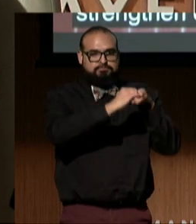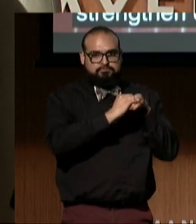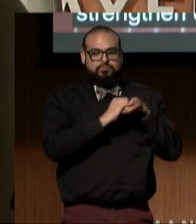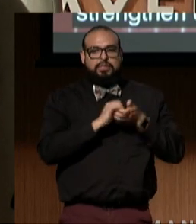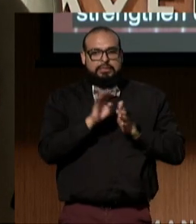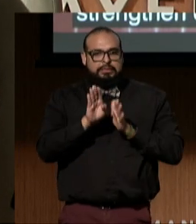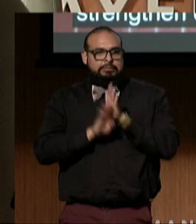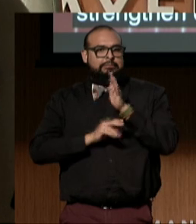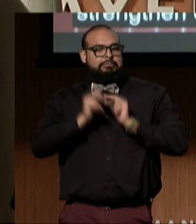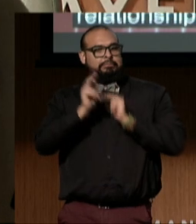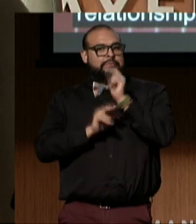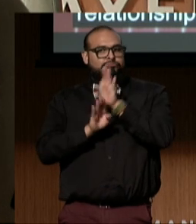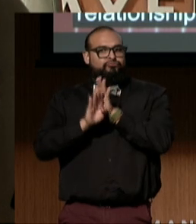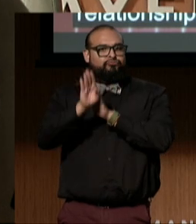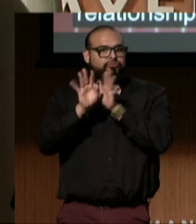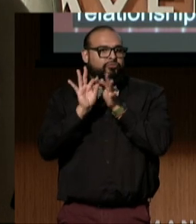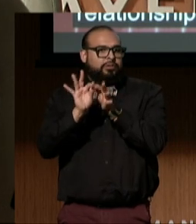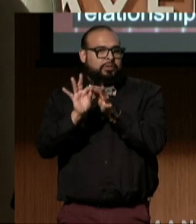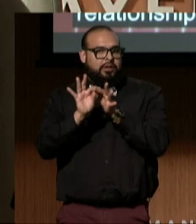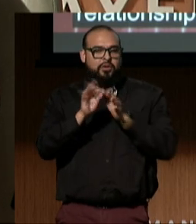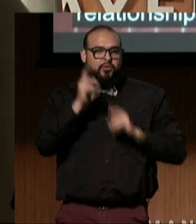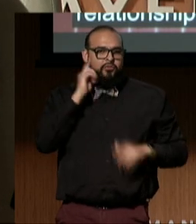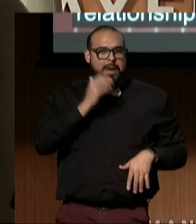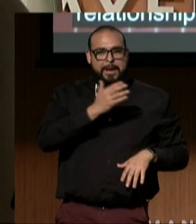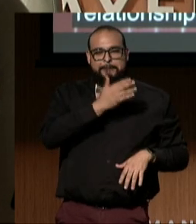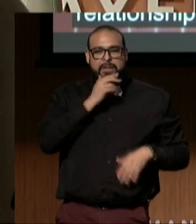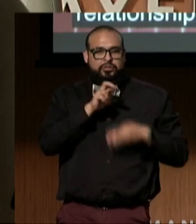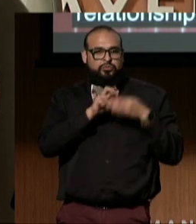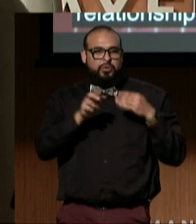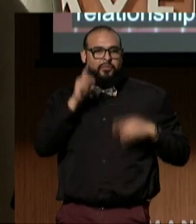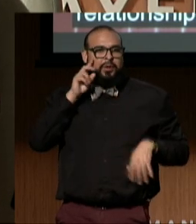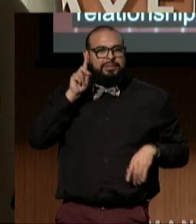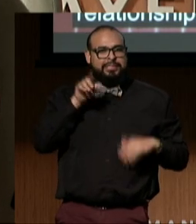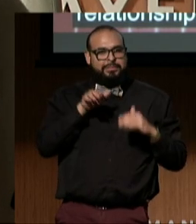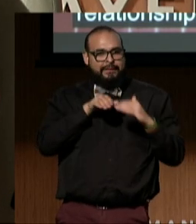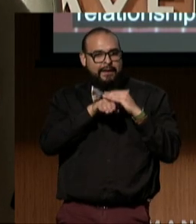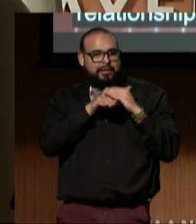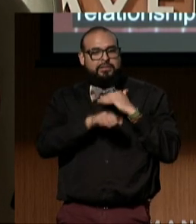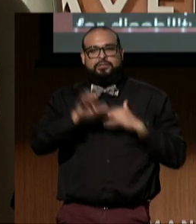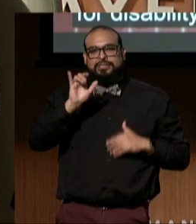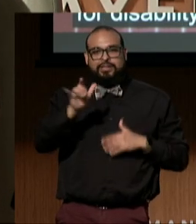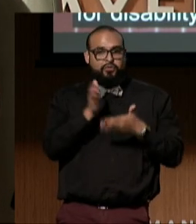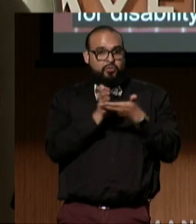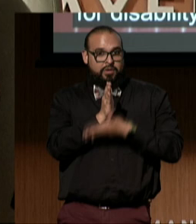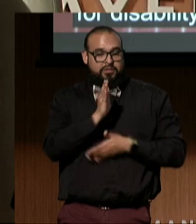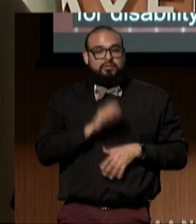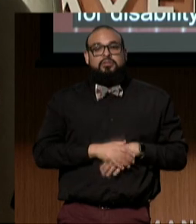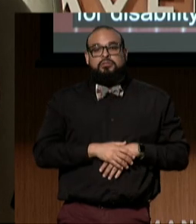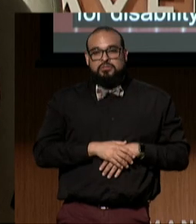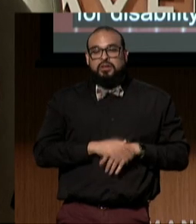possible outcomes for disability access and Civil Rights. Coming from the community, I have always known,